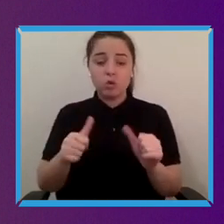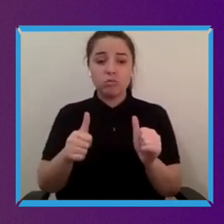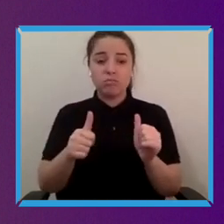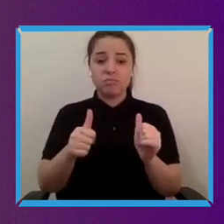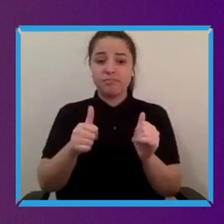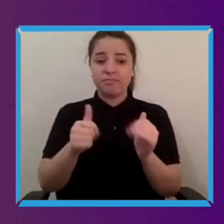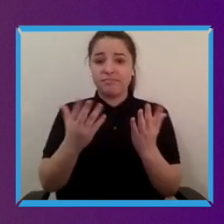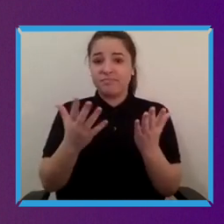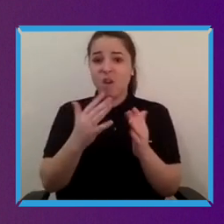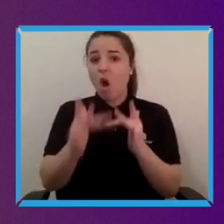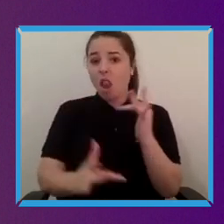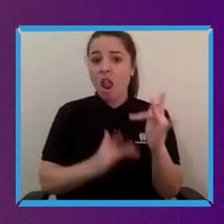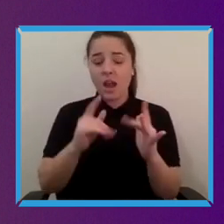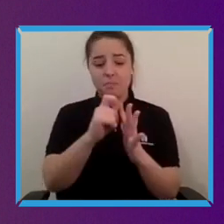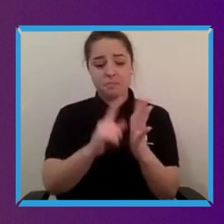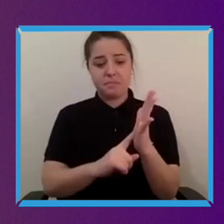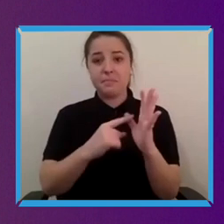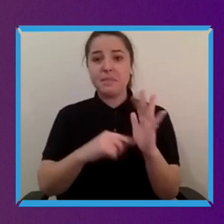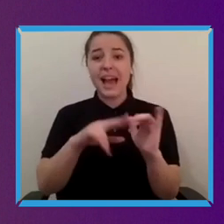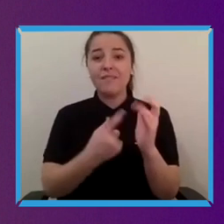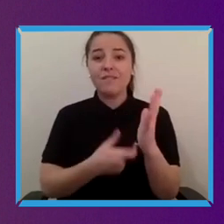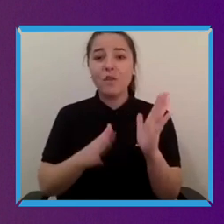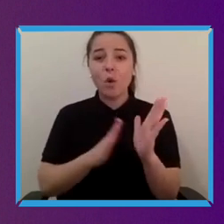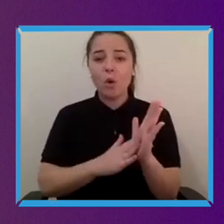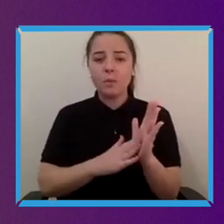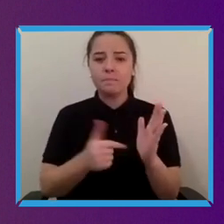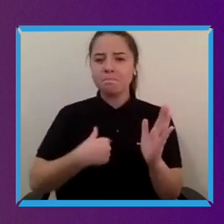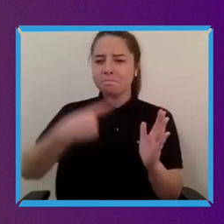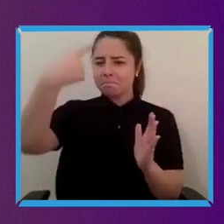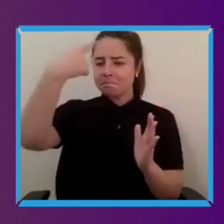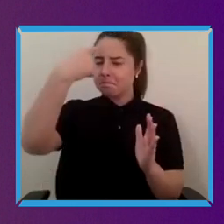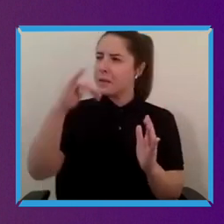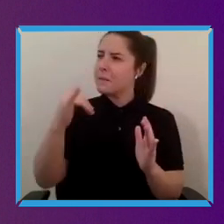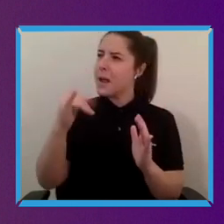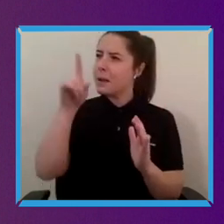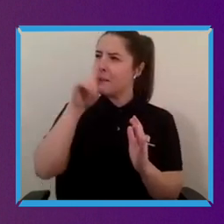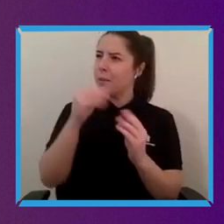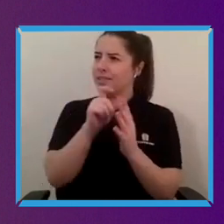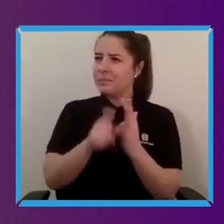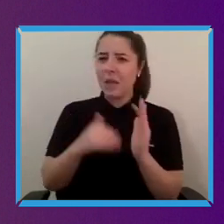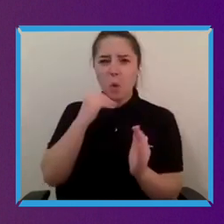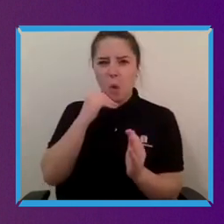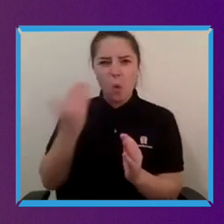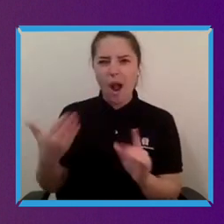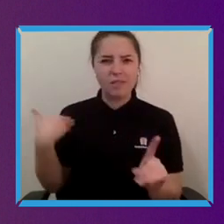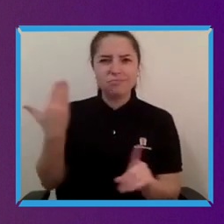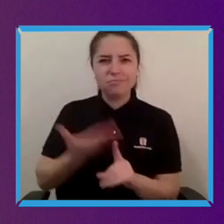and these are things that people with disabilities have always kind of had to do. So whereas now with COVID-19 it's forced